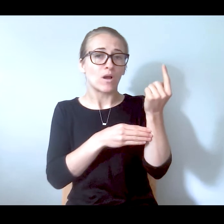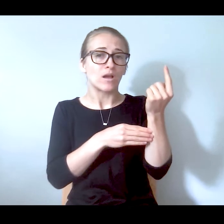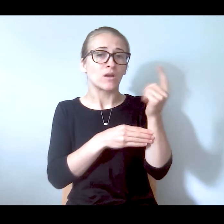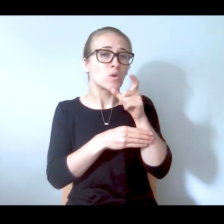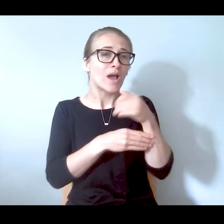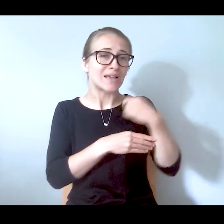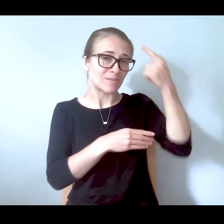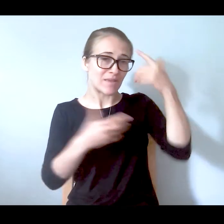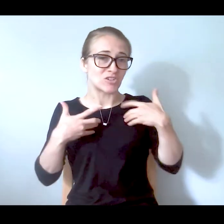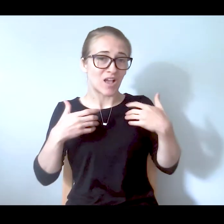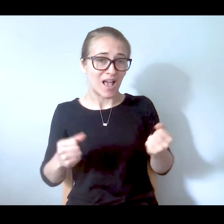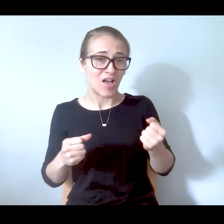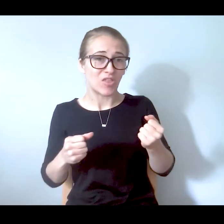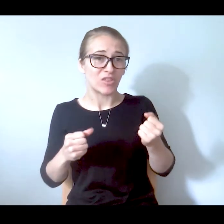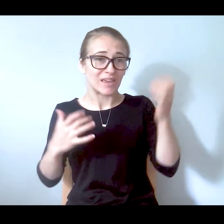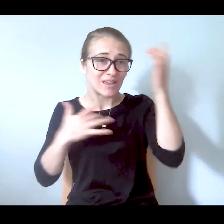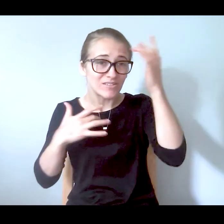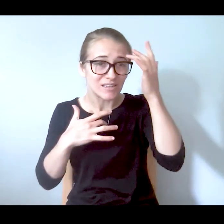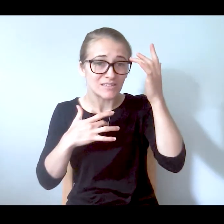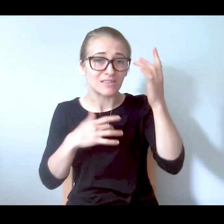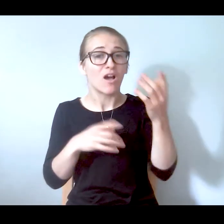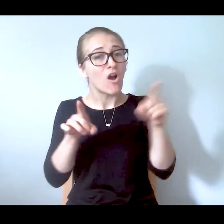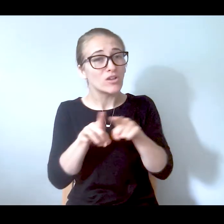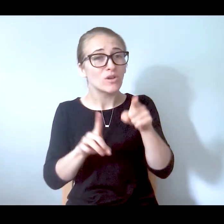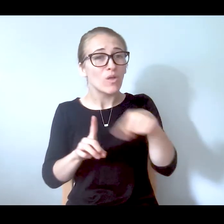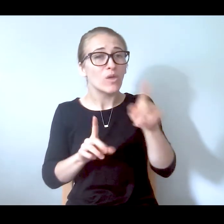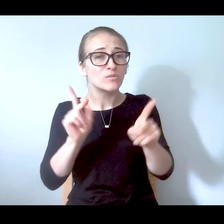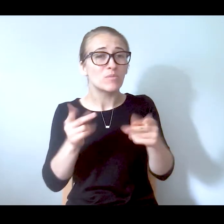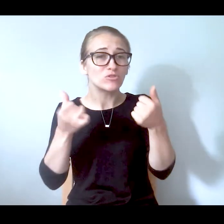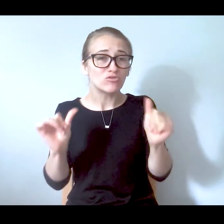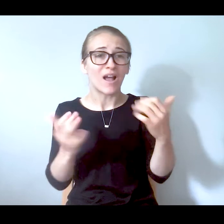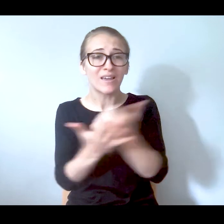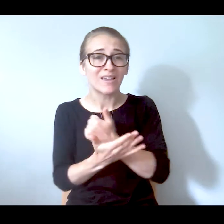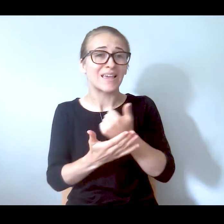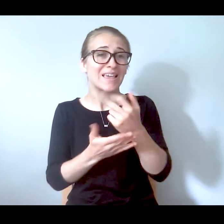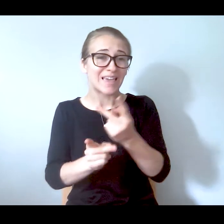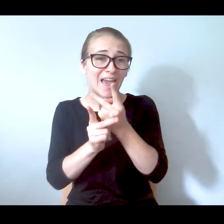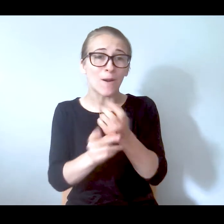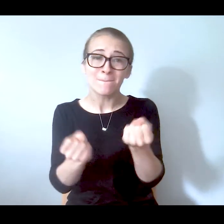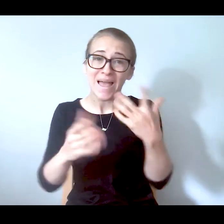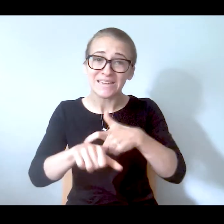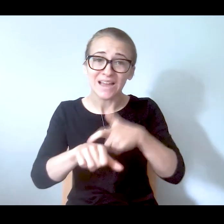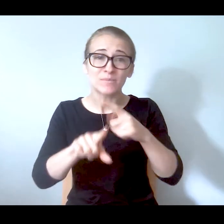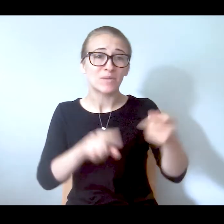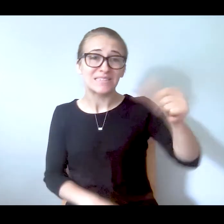mental health condition. By the way, those people tried to get care multiple times and were denied by